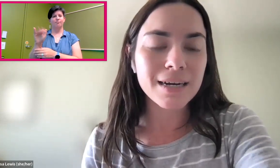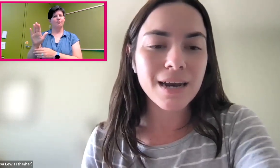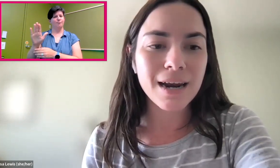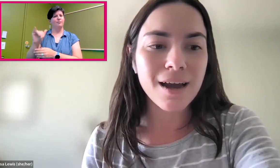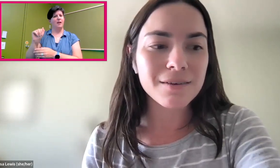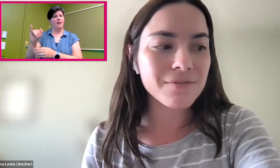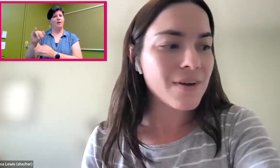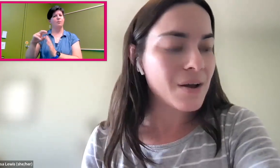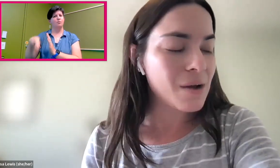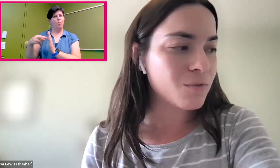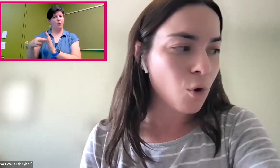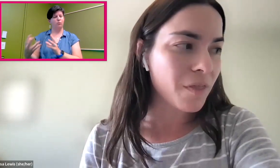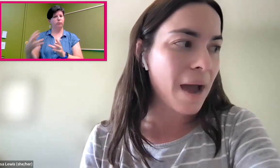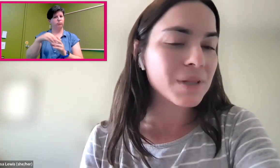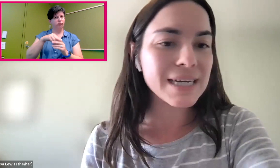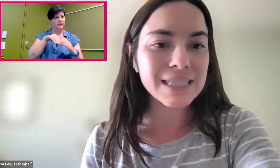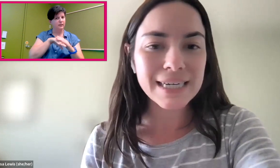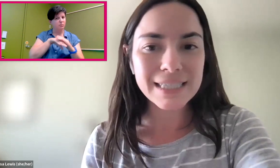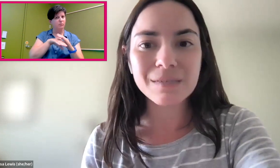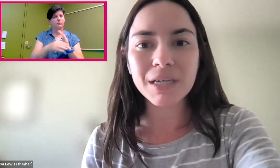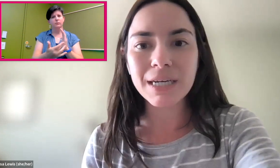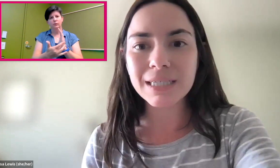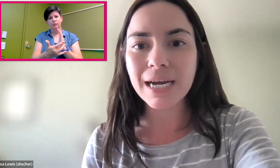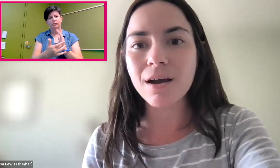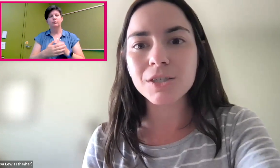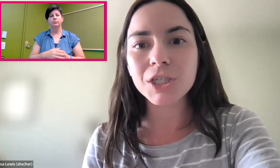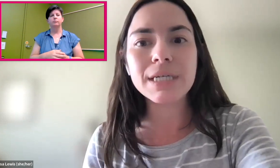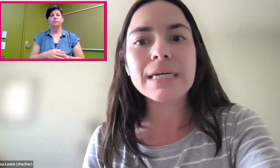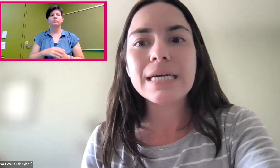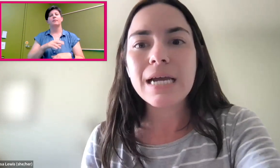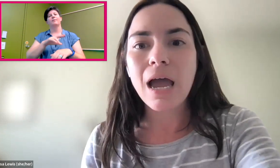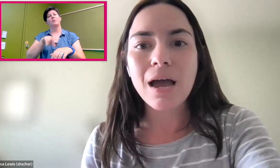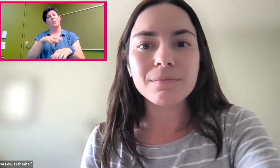and the role that plays in accessibility and technology.